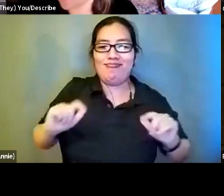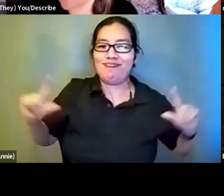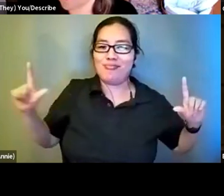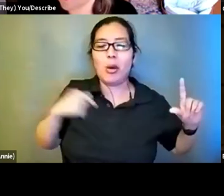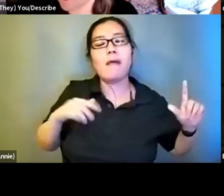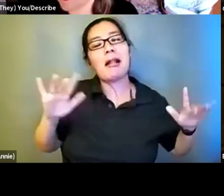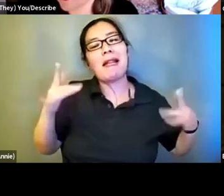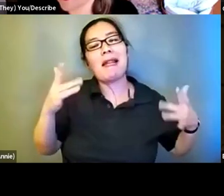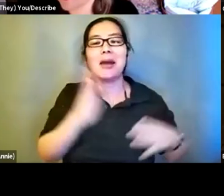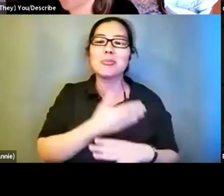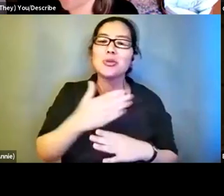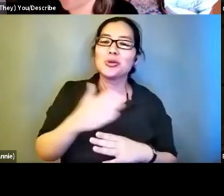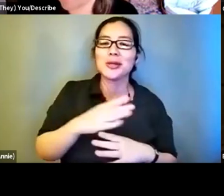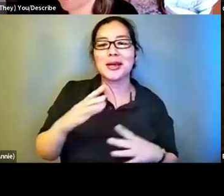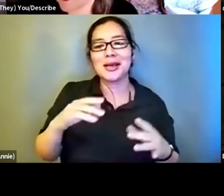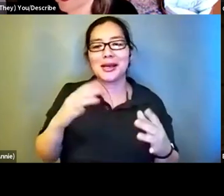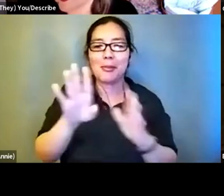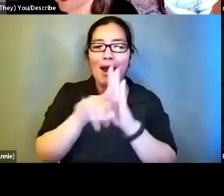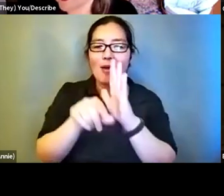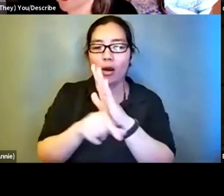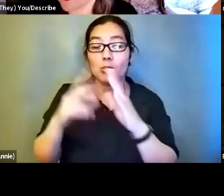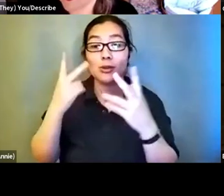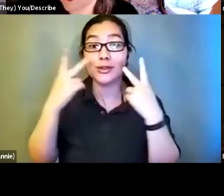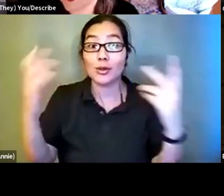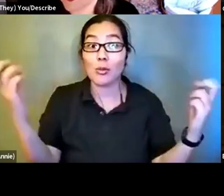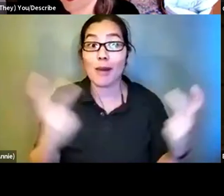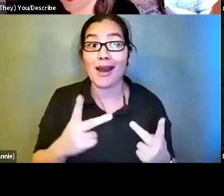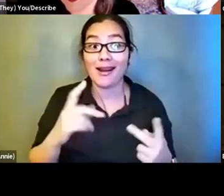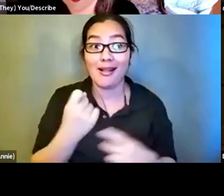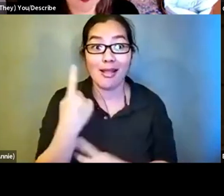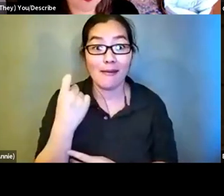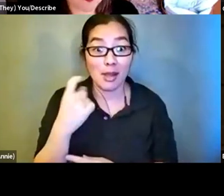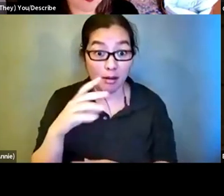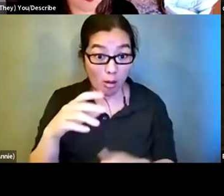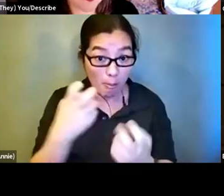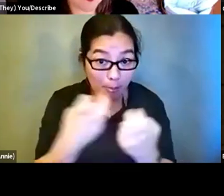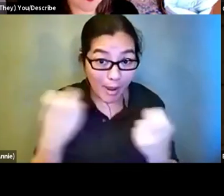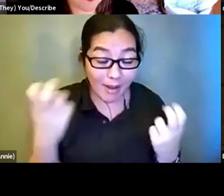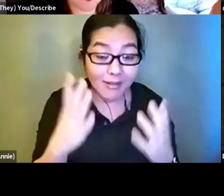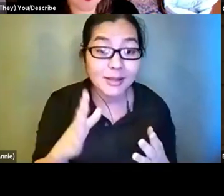will see you back at 11. Our panelists we'll be looking for you and